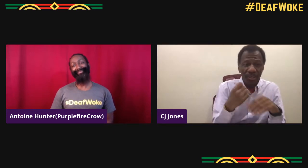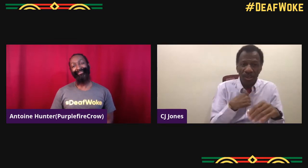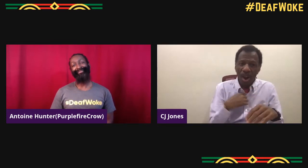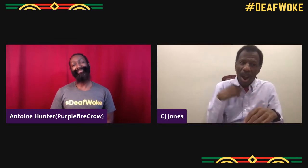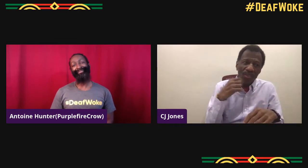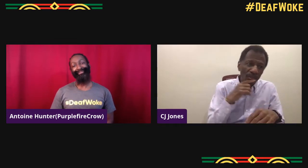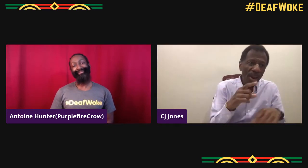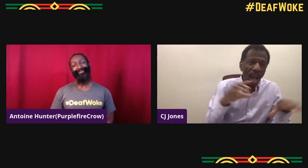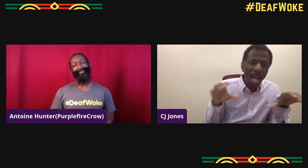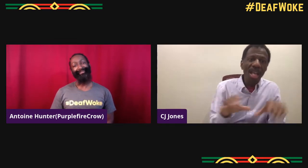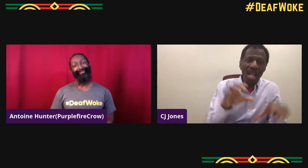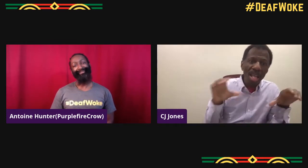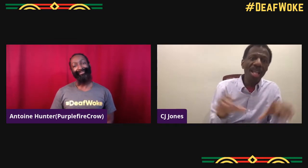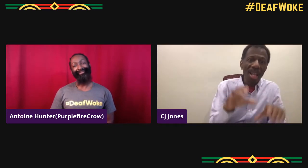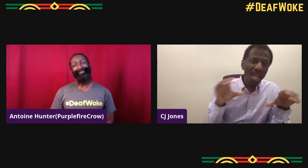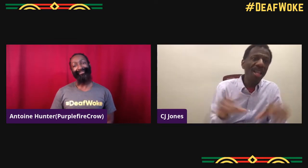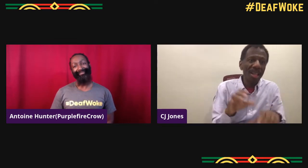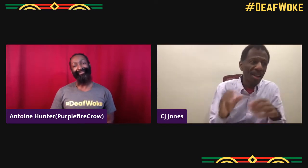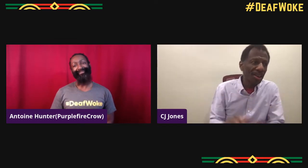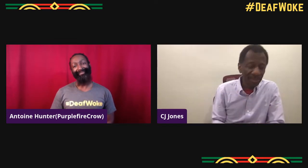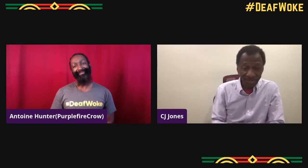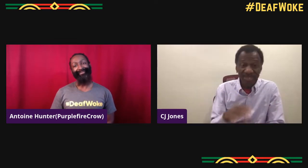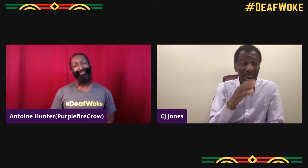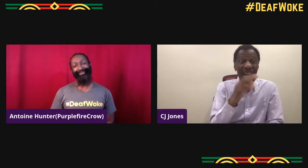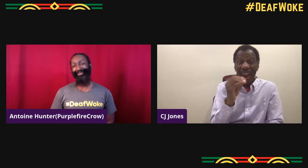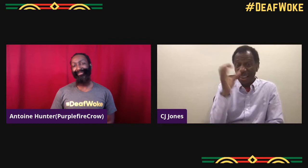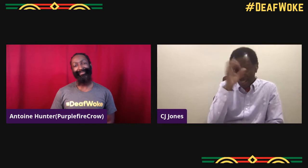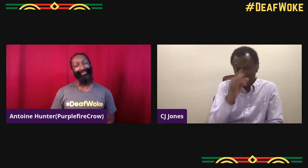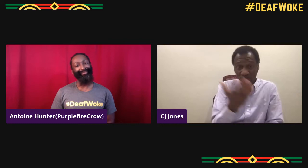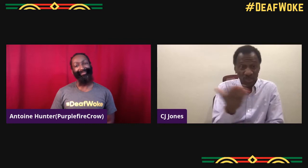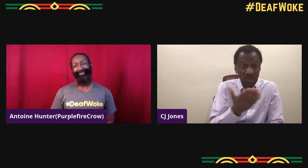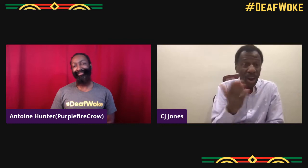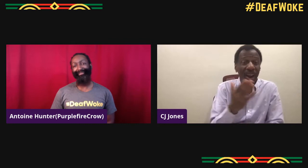and kind of what that was all about. So I kind of developed my English skills and